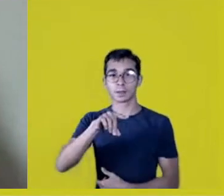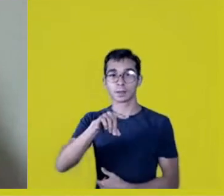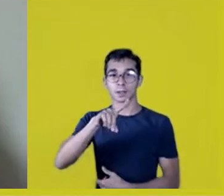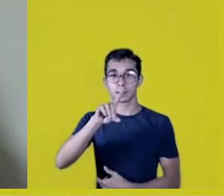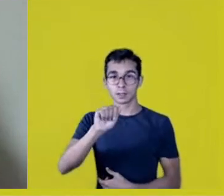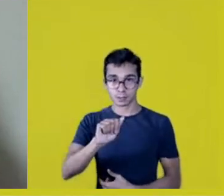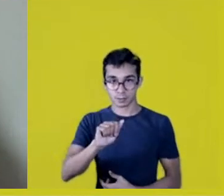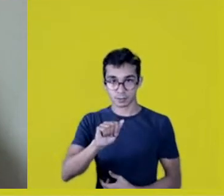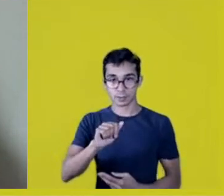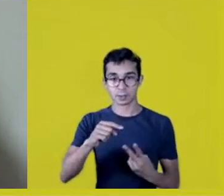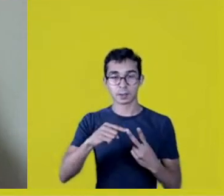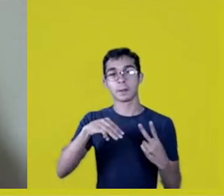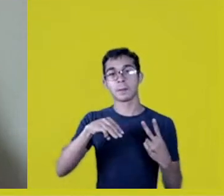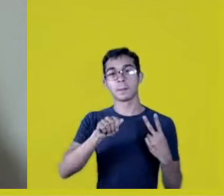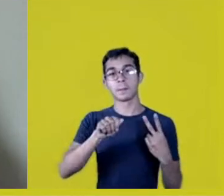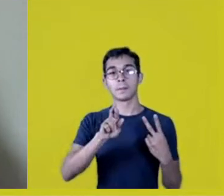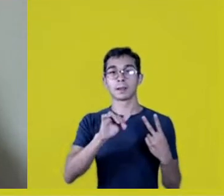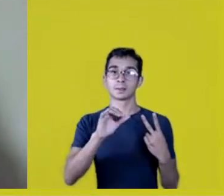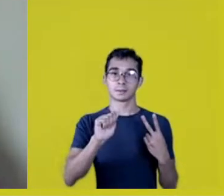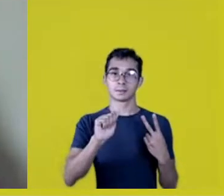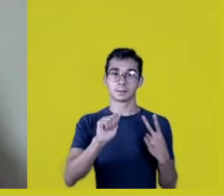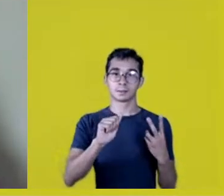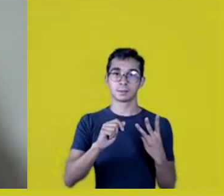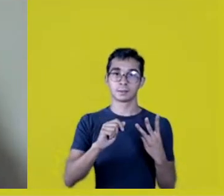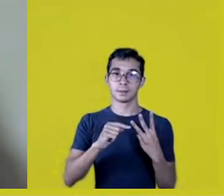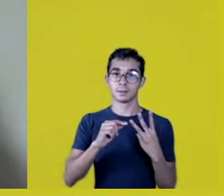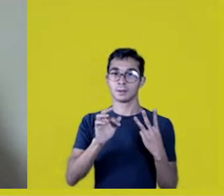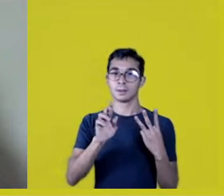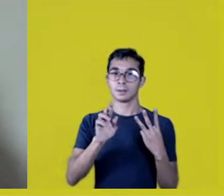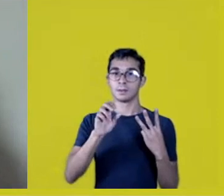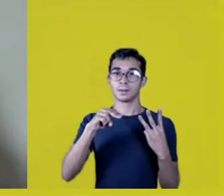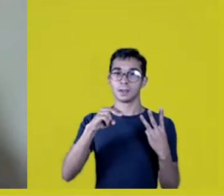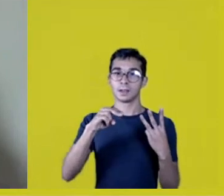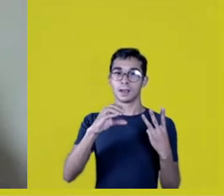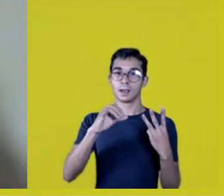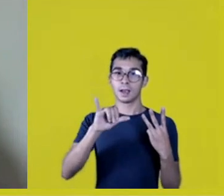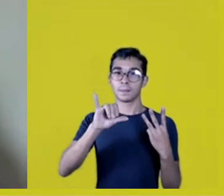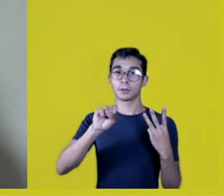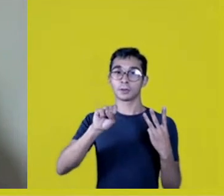Márcia Mura and Francy Baniwa,